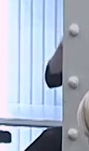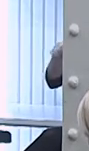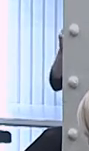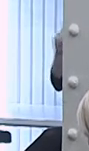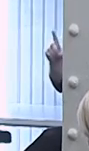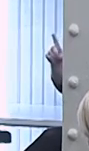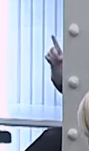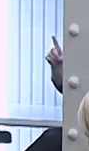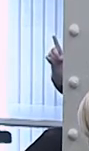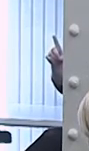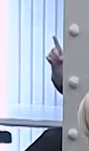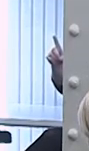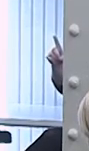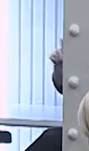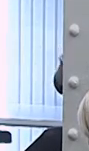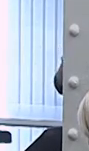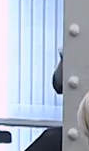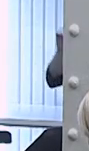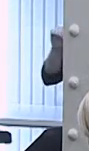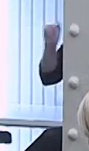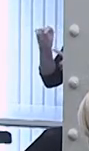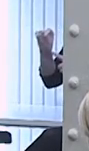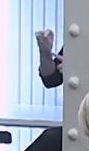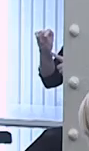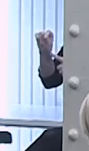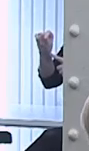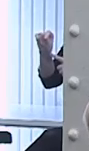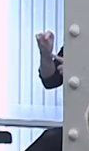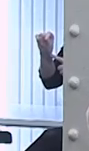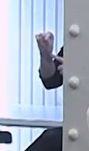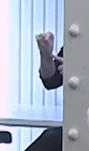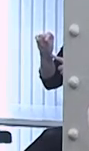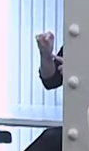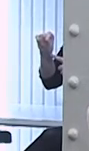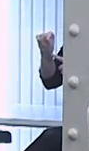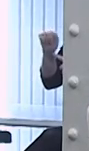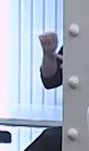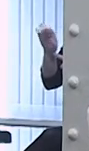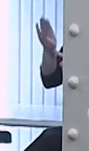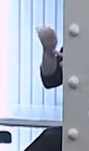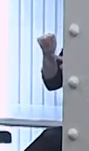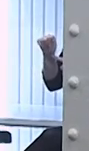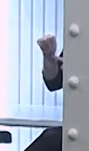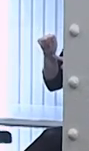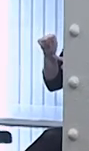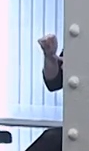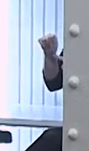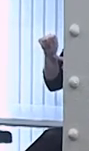is actual occupational therapy or speech therapy but ADA gets insurance coverage.